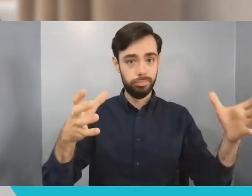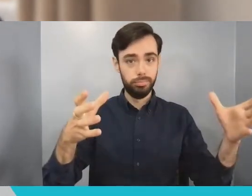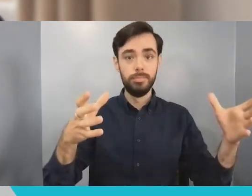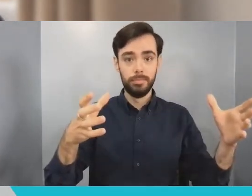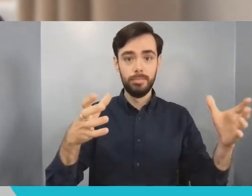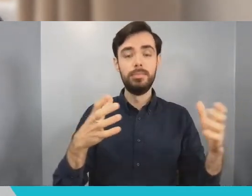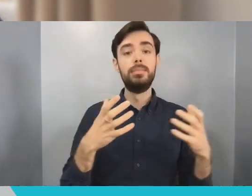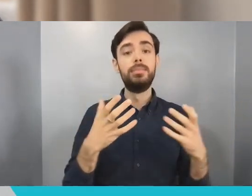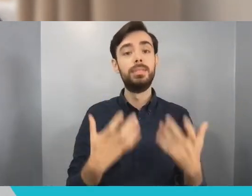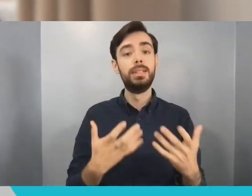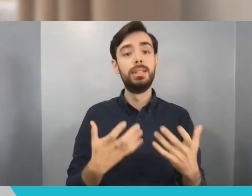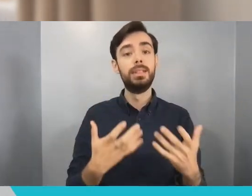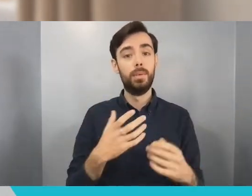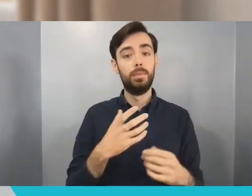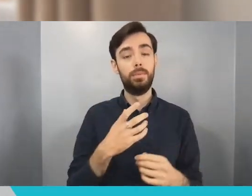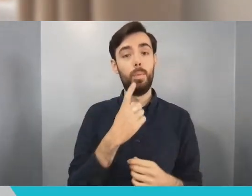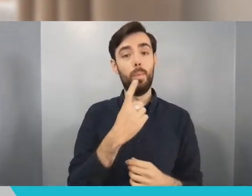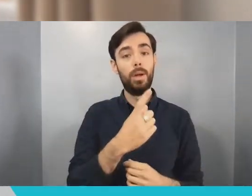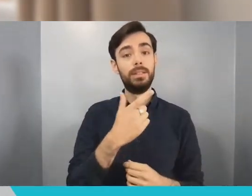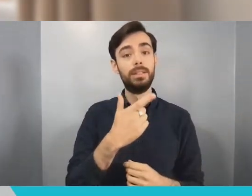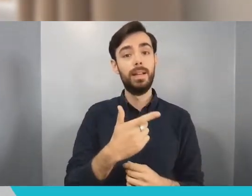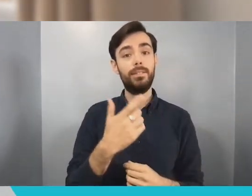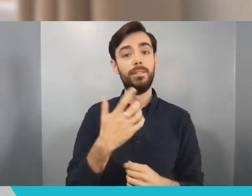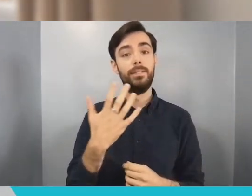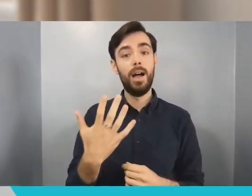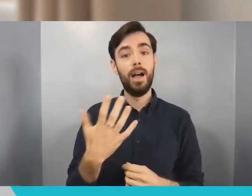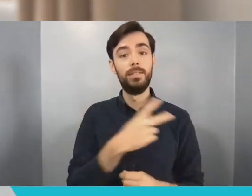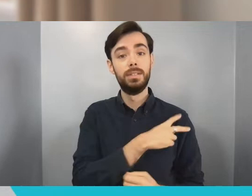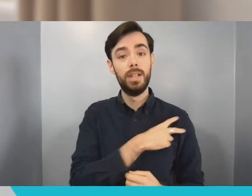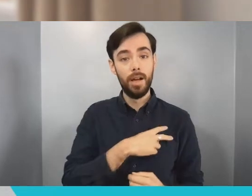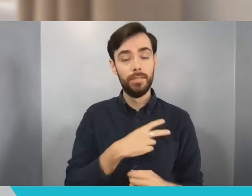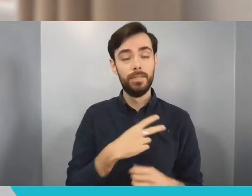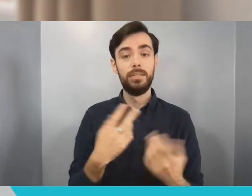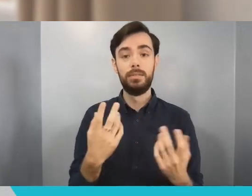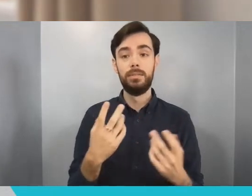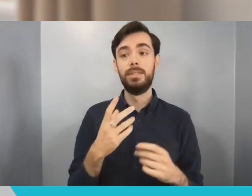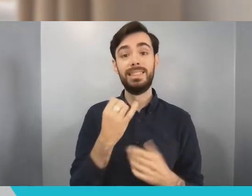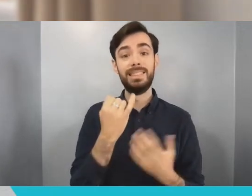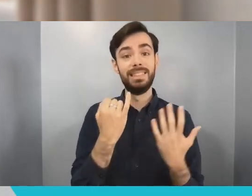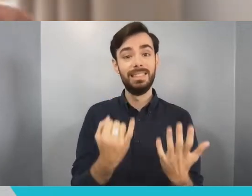and people in six different countries. We have 21 different nationalities, we have a